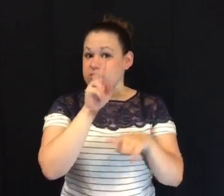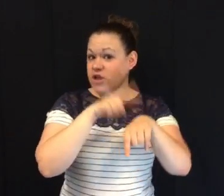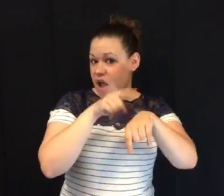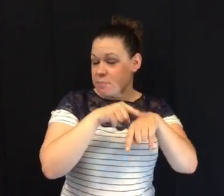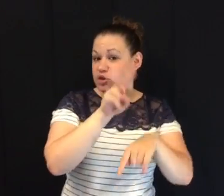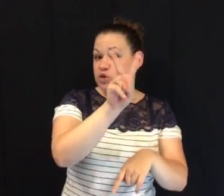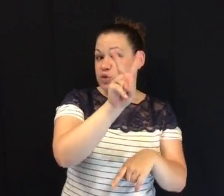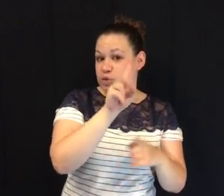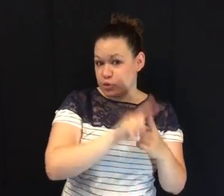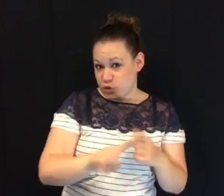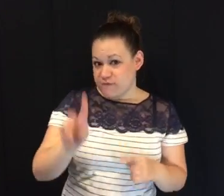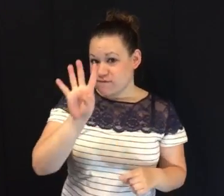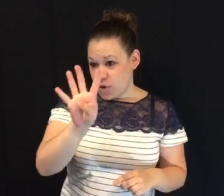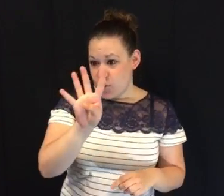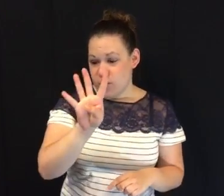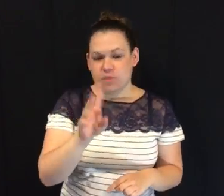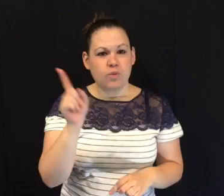Workshop will take place from 2pm-4pm May 25, 2017